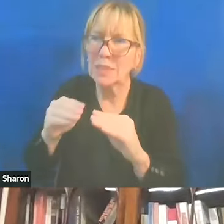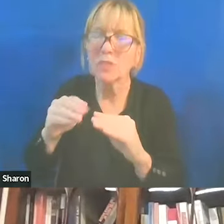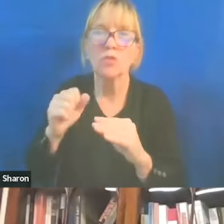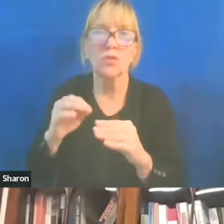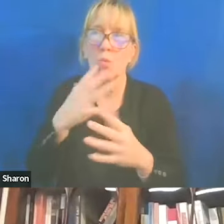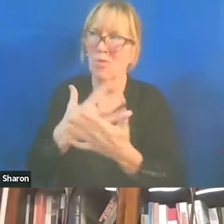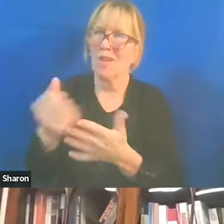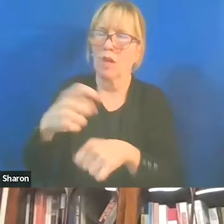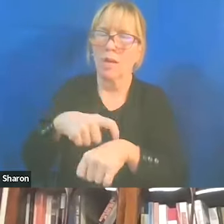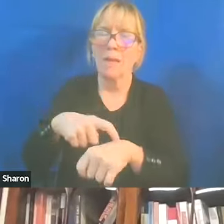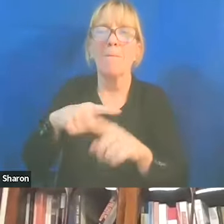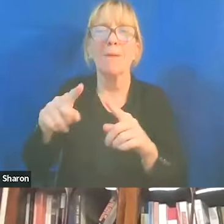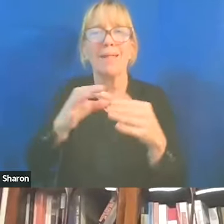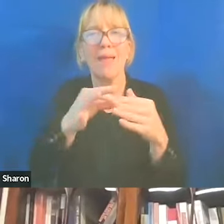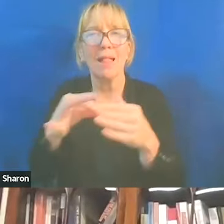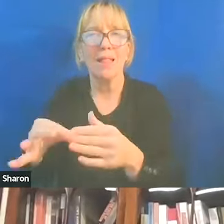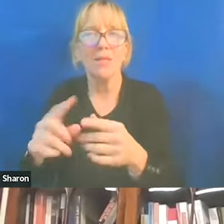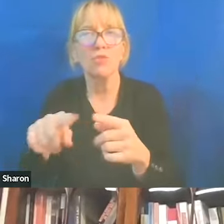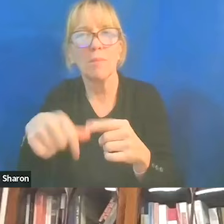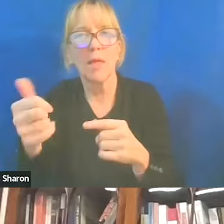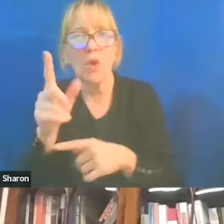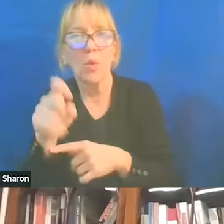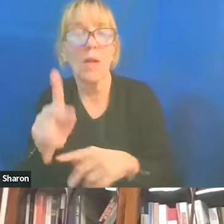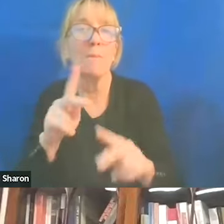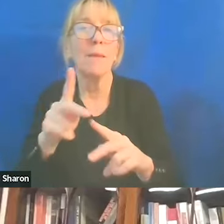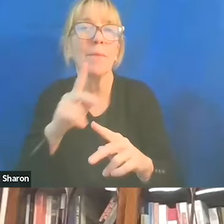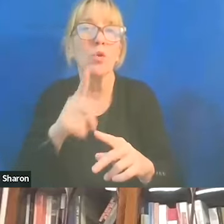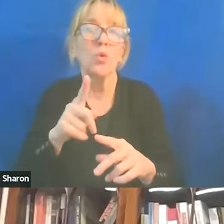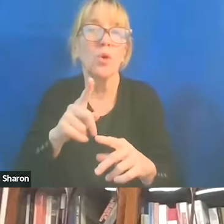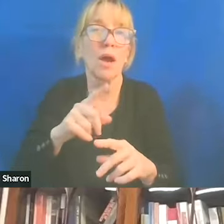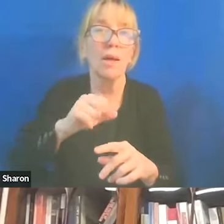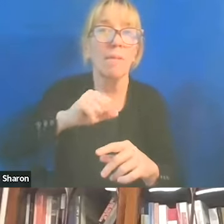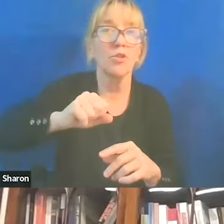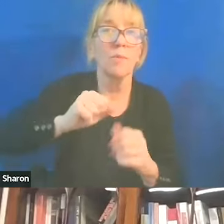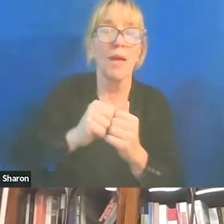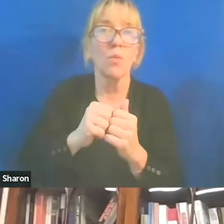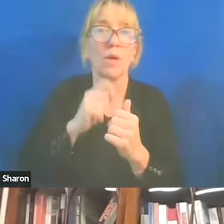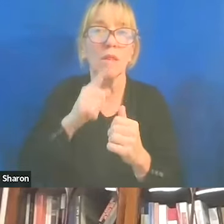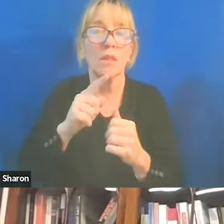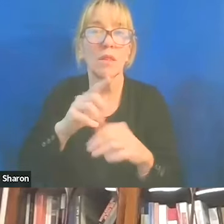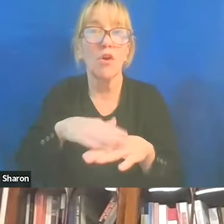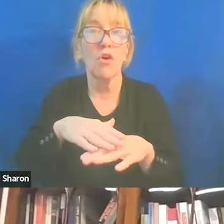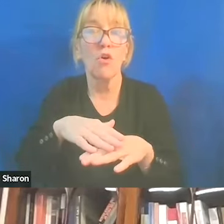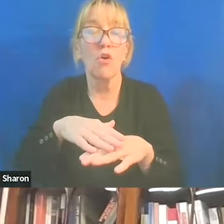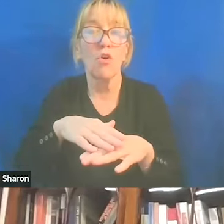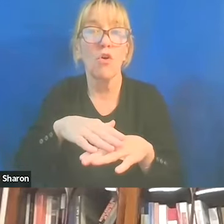it leads to some other questions. People pushing back on the call precisely for,